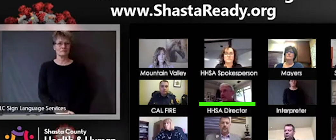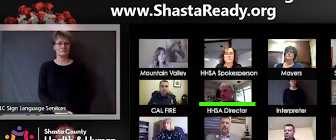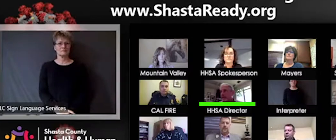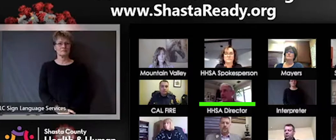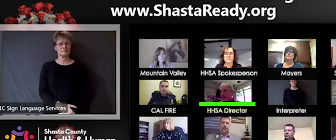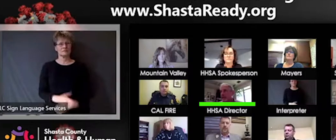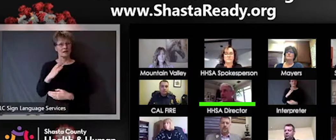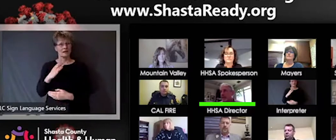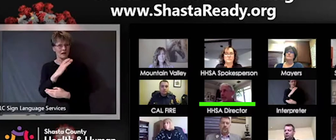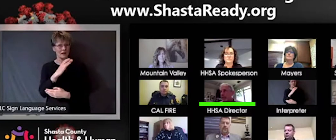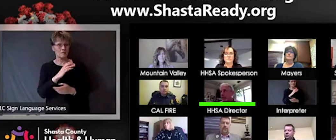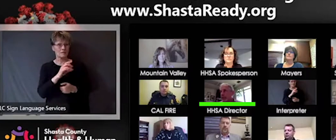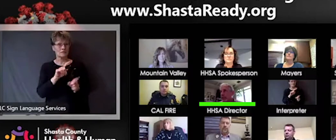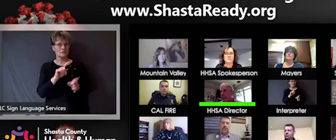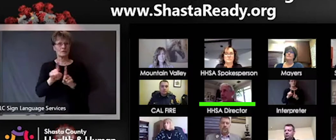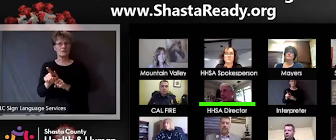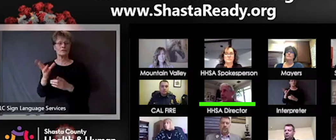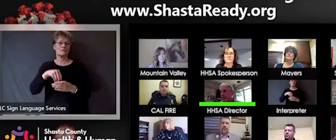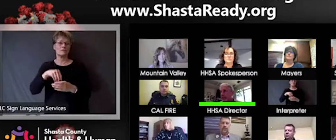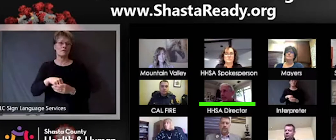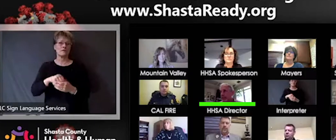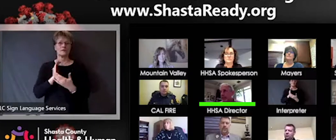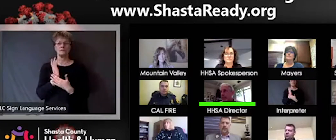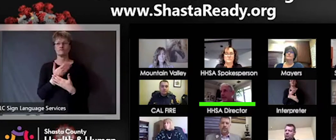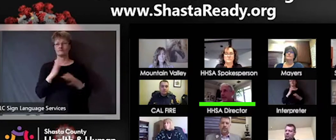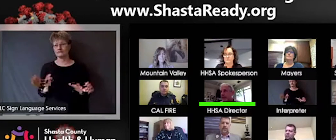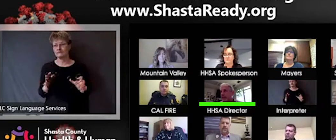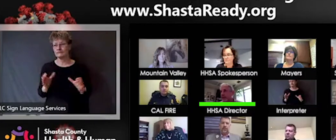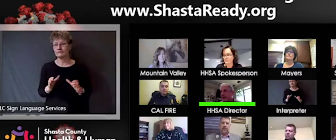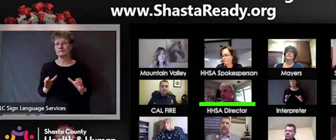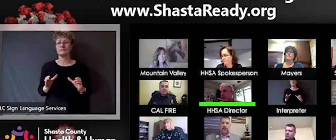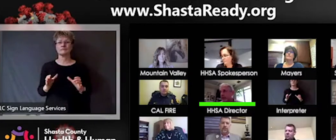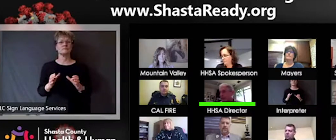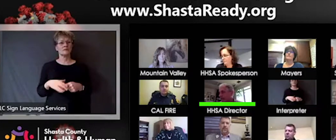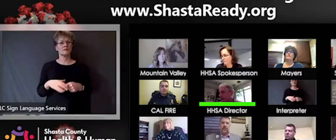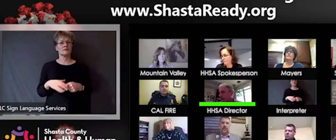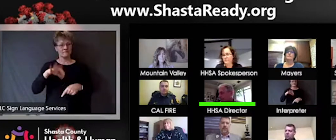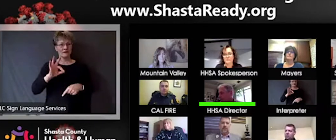related to procuring services from various vendors through contracts and